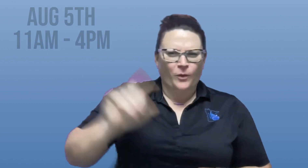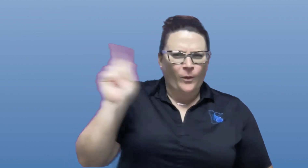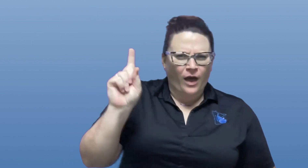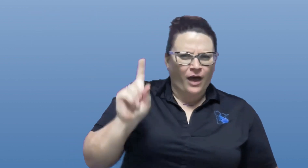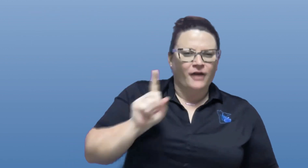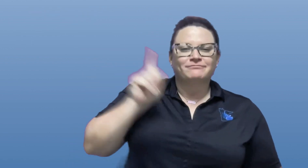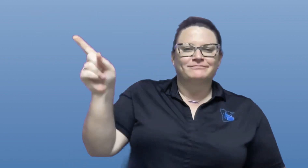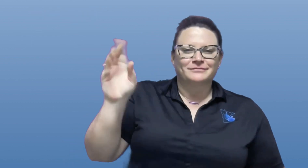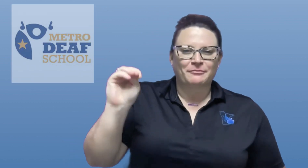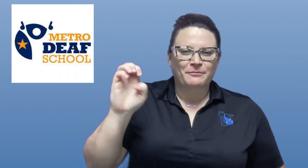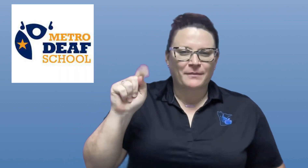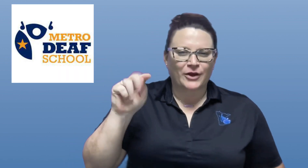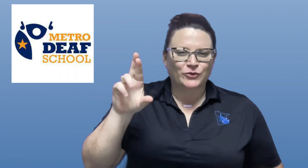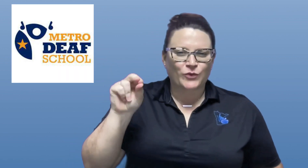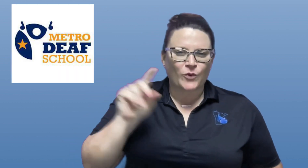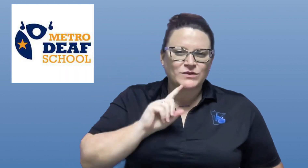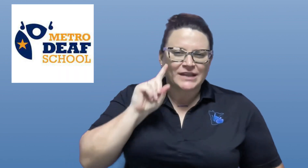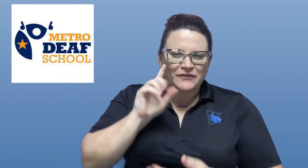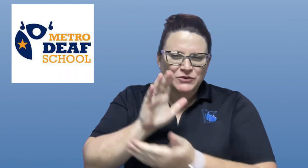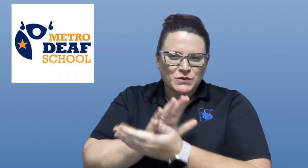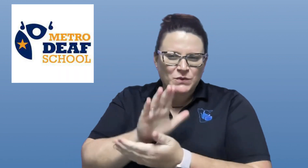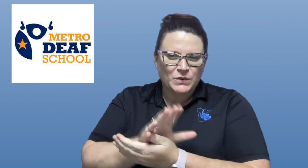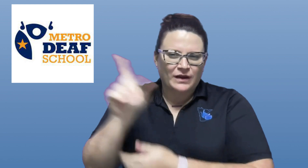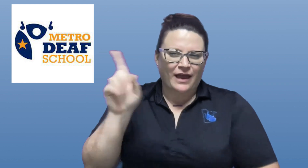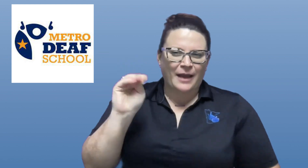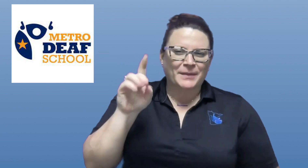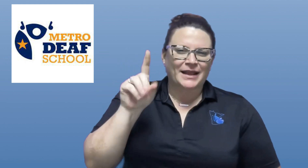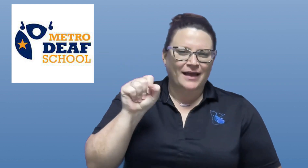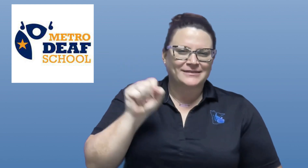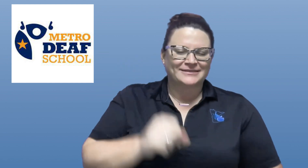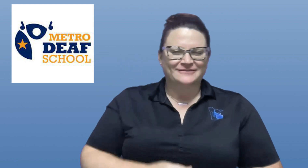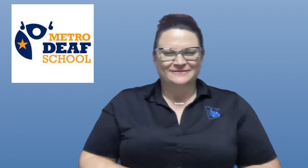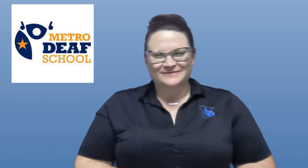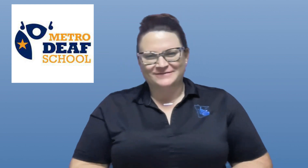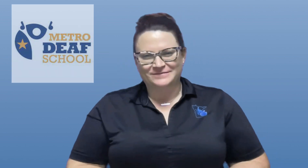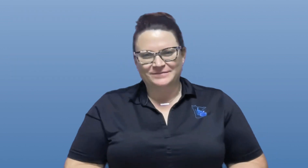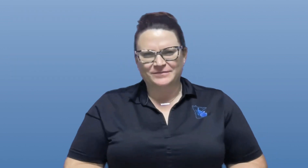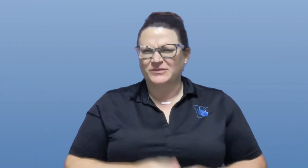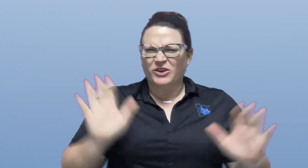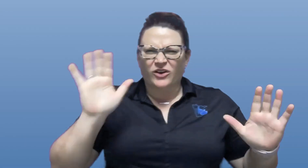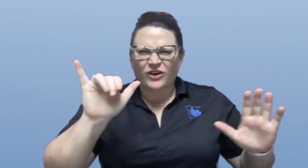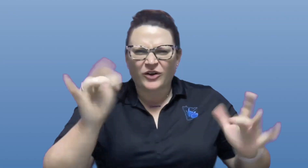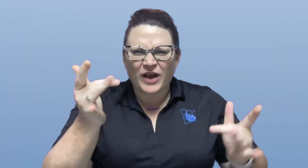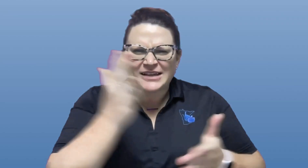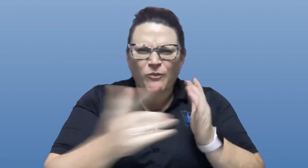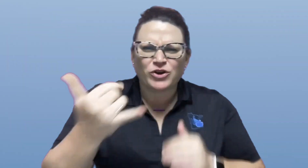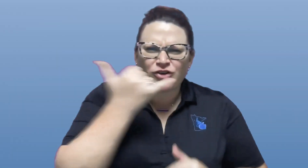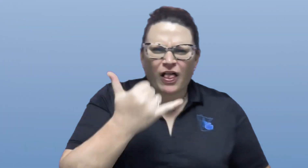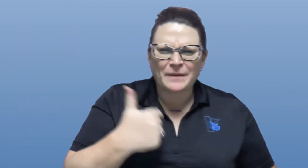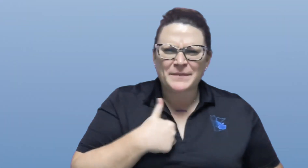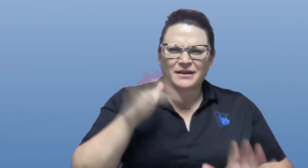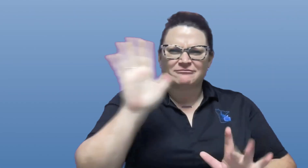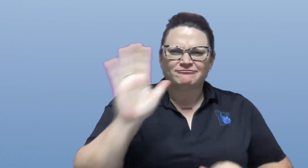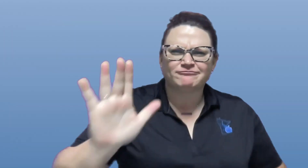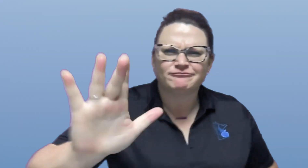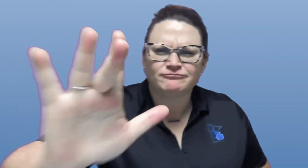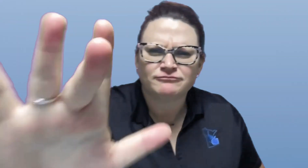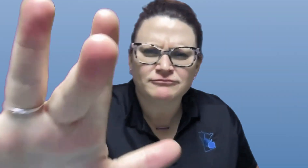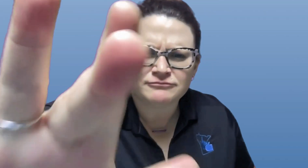Where will it happen? At Metro Deaf School. (ringing) Wait, someone is calling me?